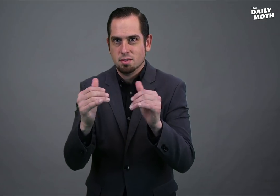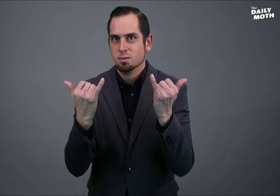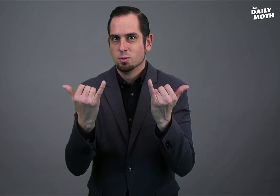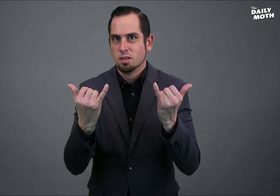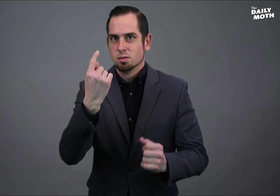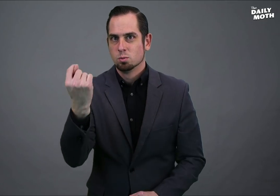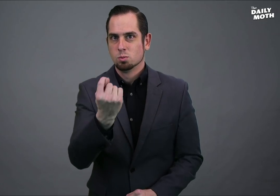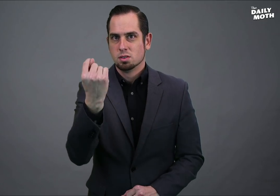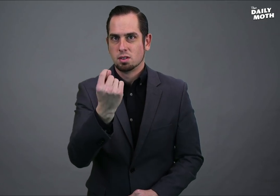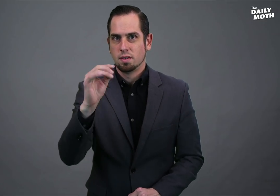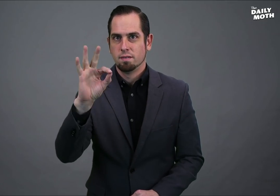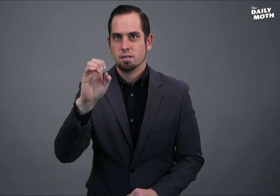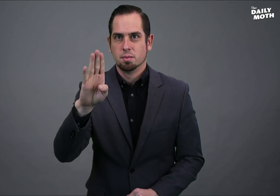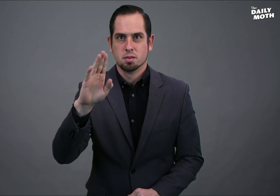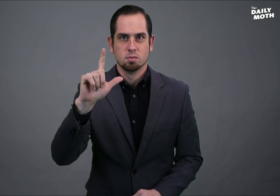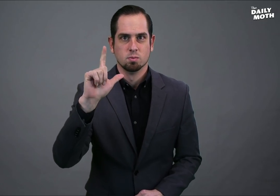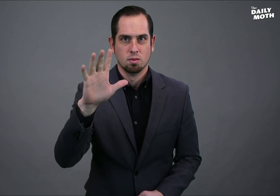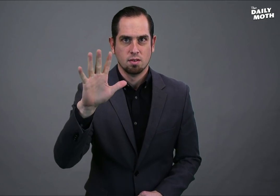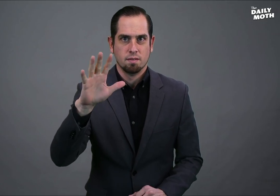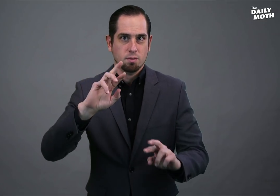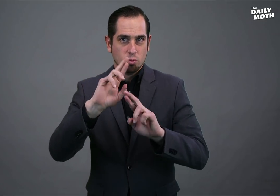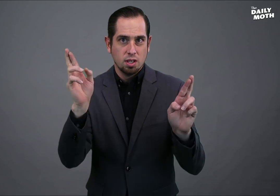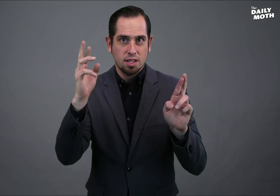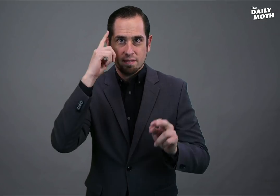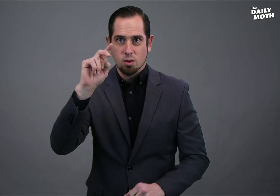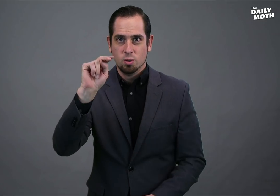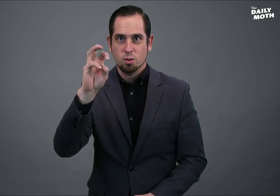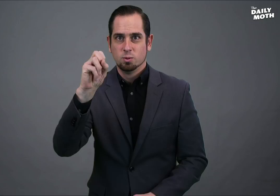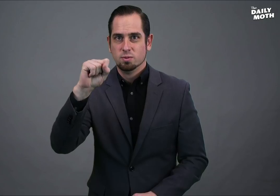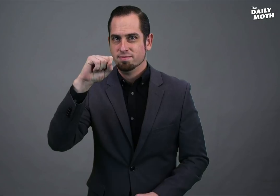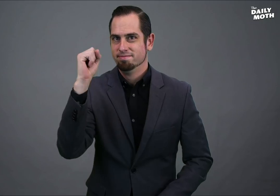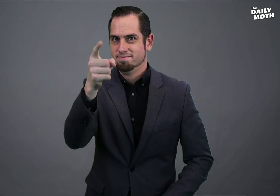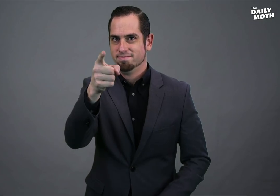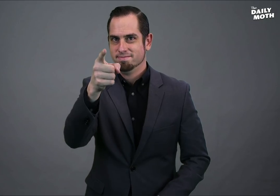It is Tuesday, February 25. Ready for news?